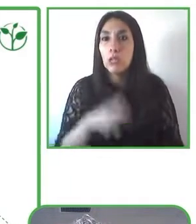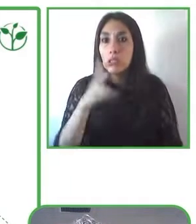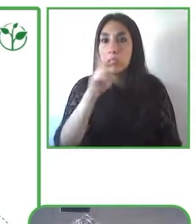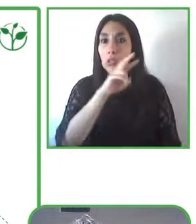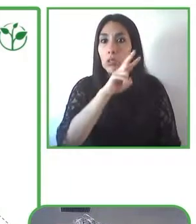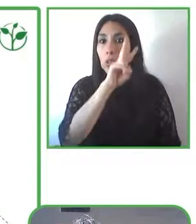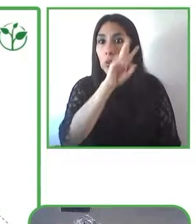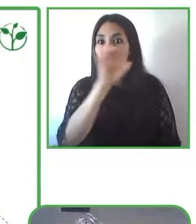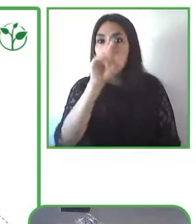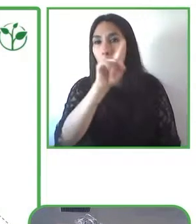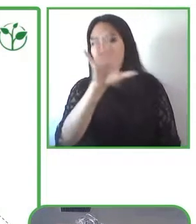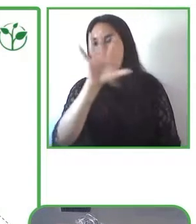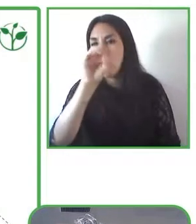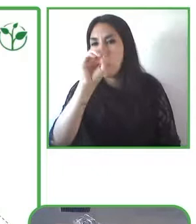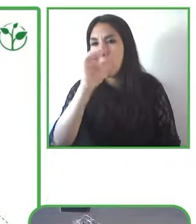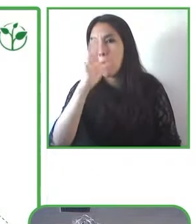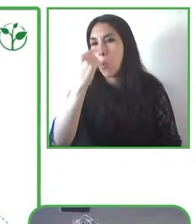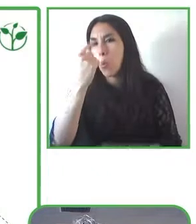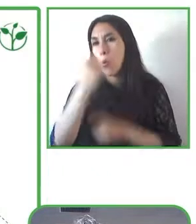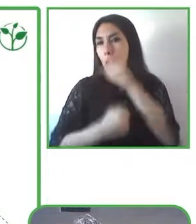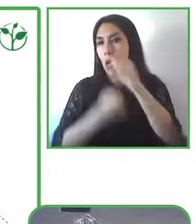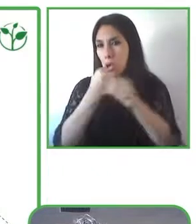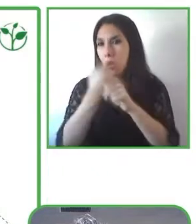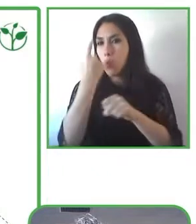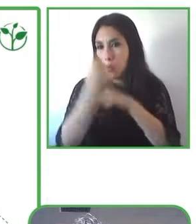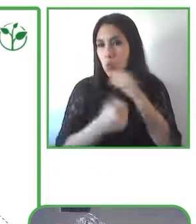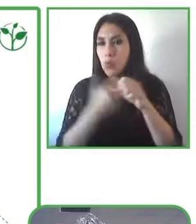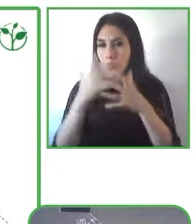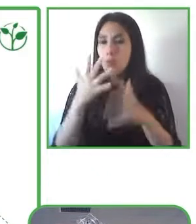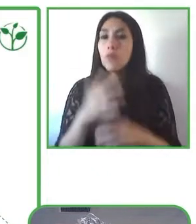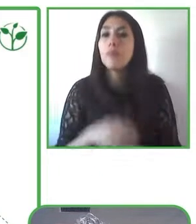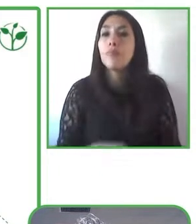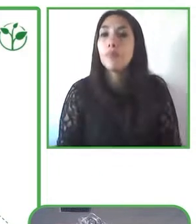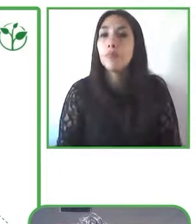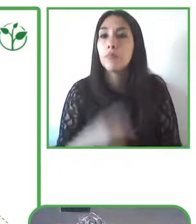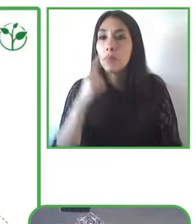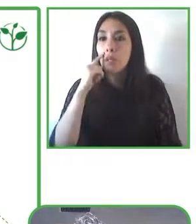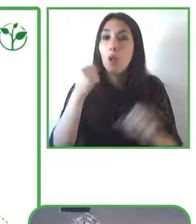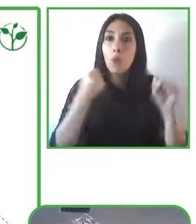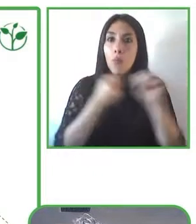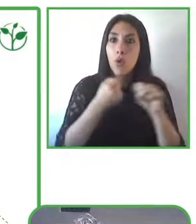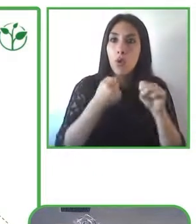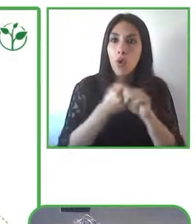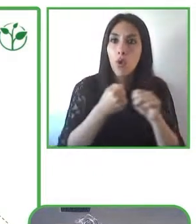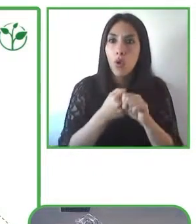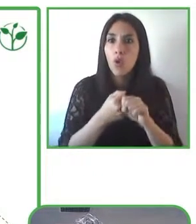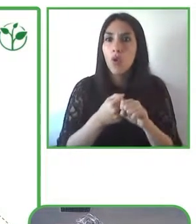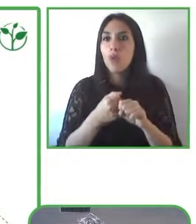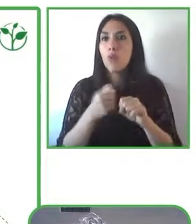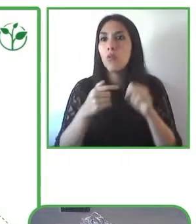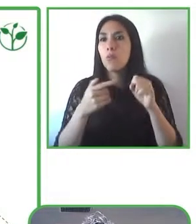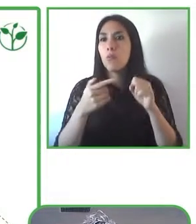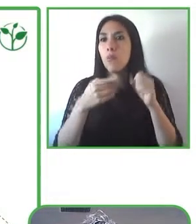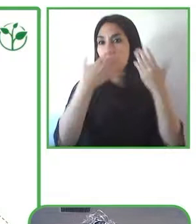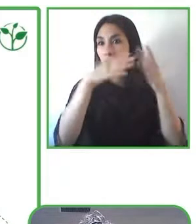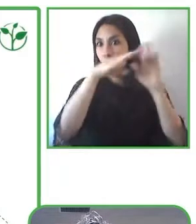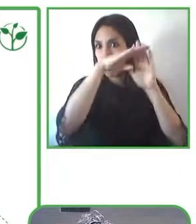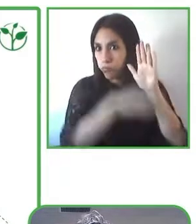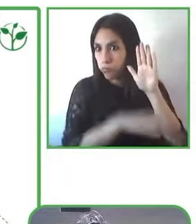percent of this budget is for direct consulting for buildings that are not accessible and to make